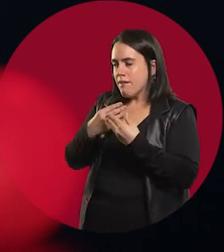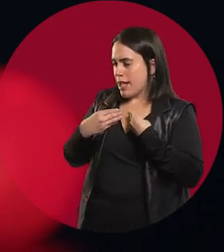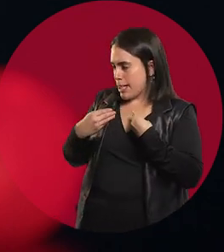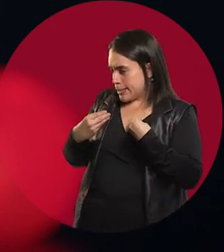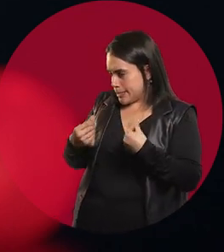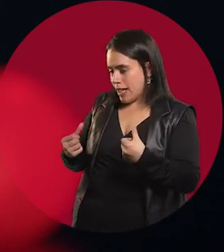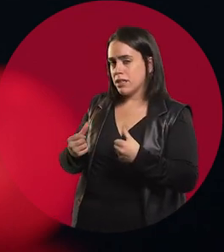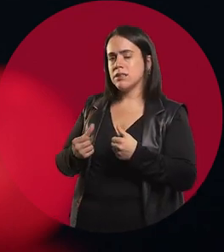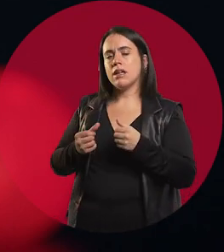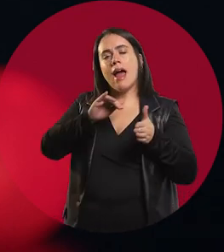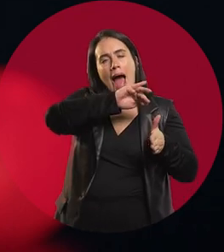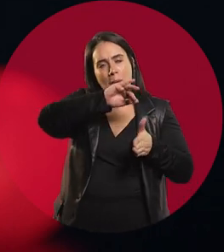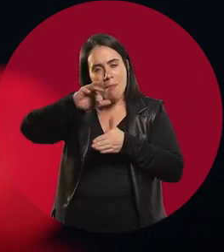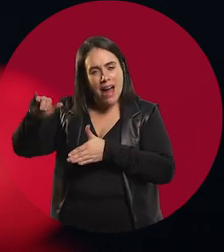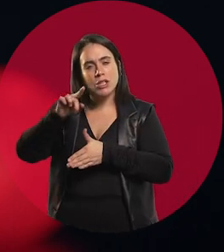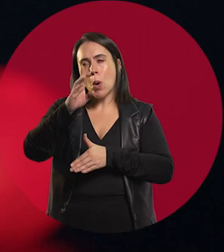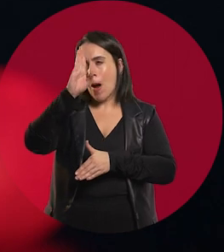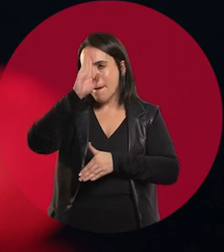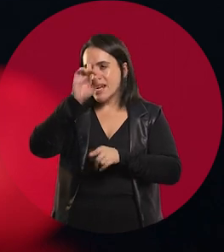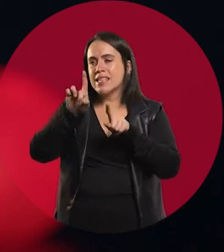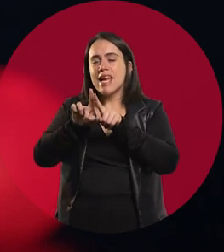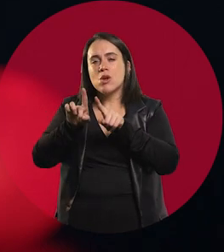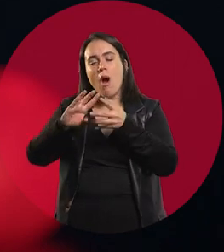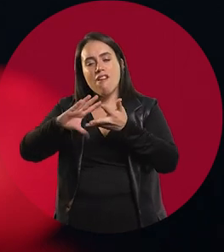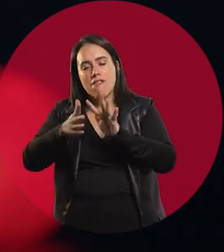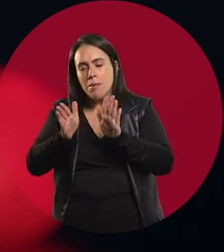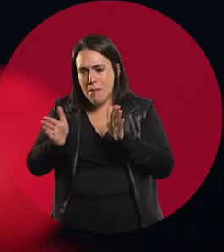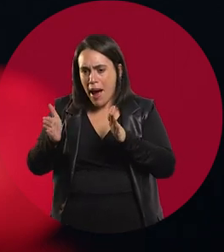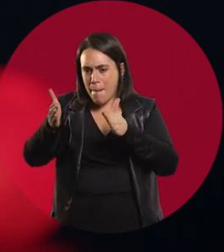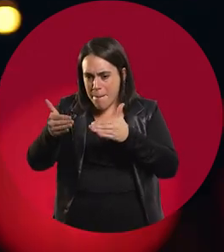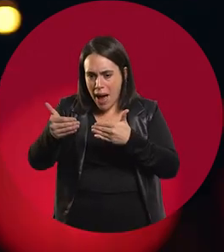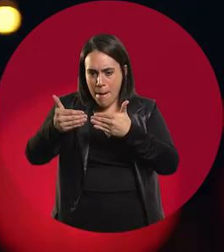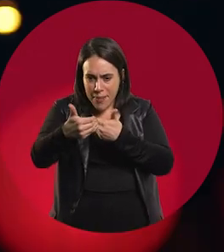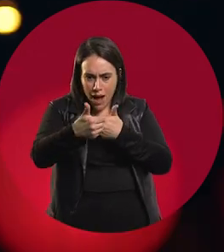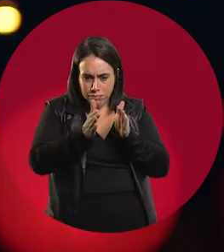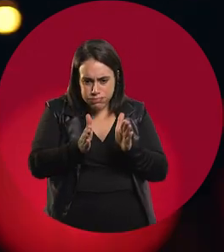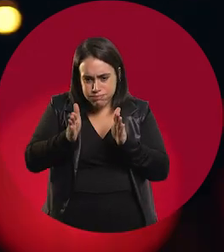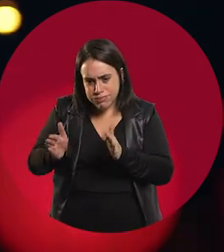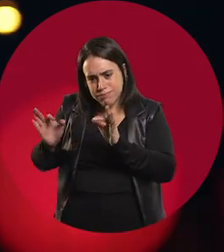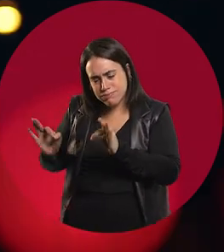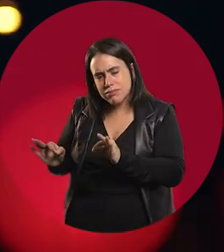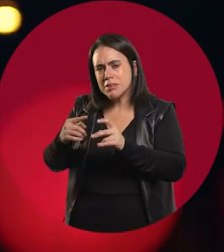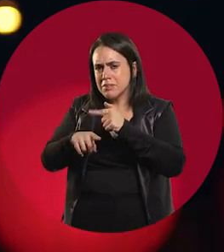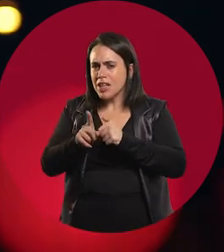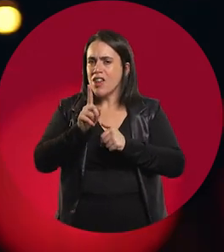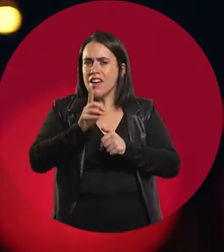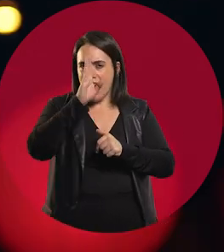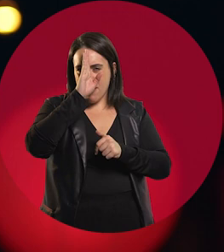Beyond learning a technique, a system, what you have to do is communicate with people and try to